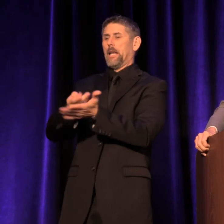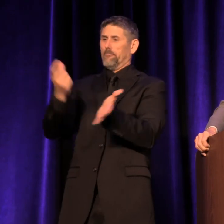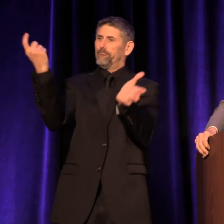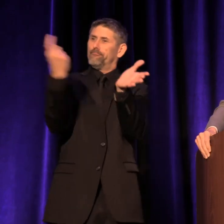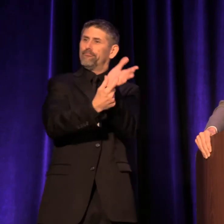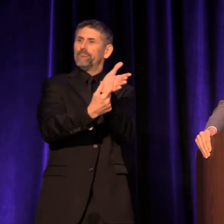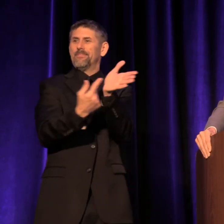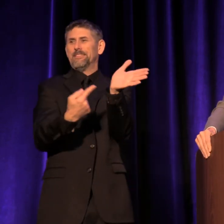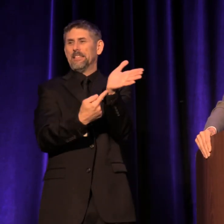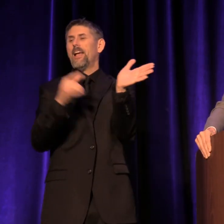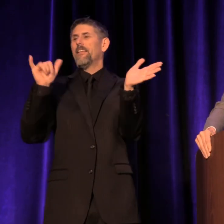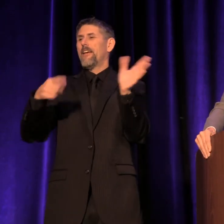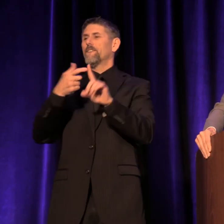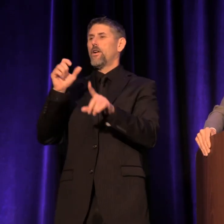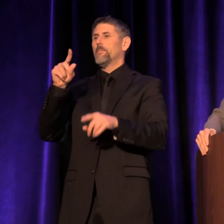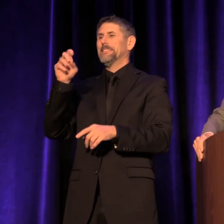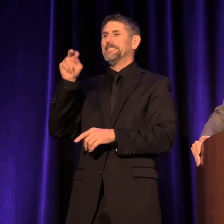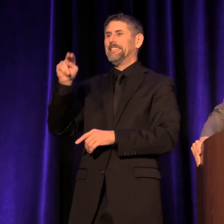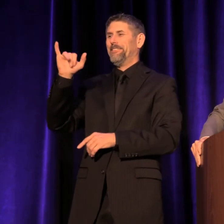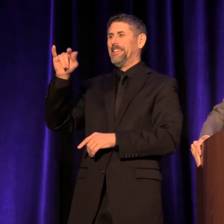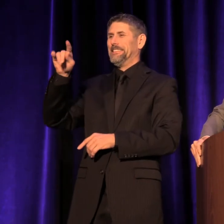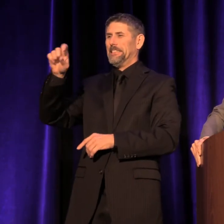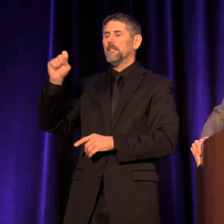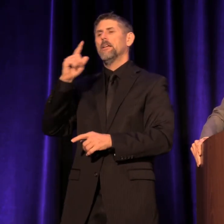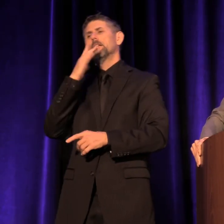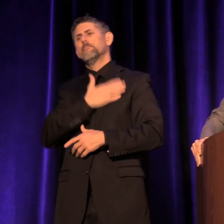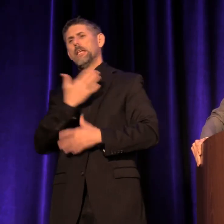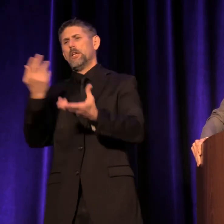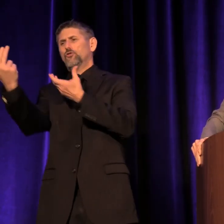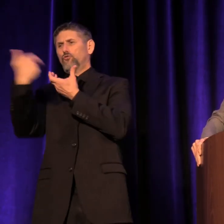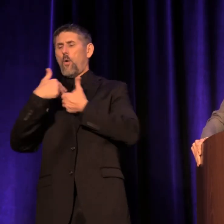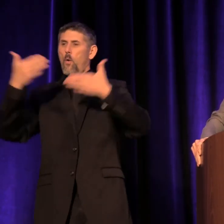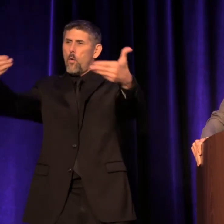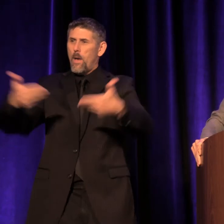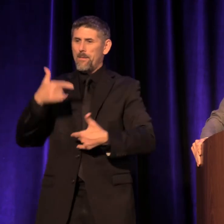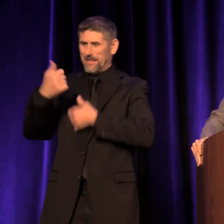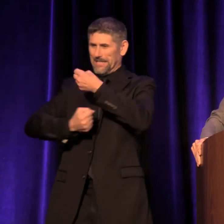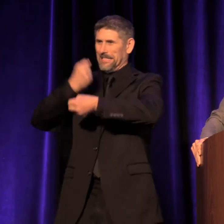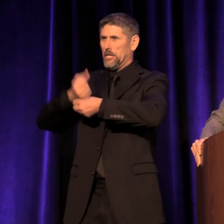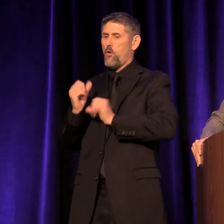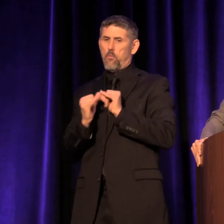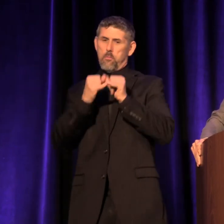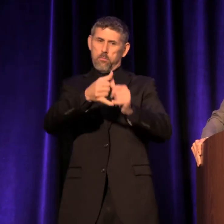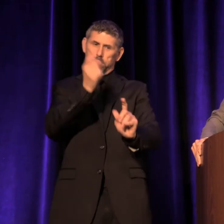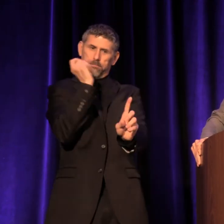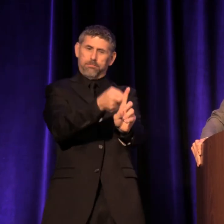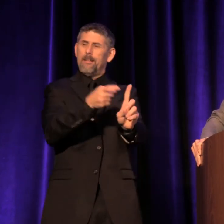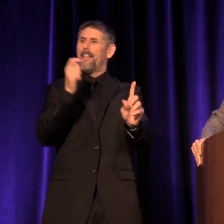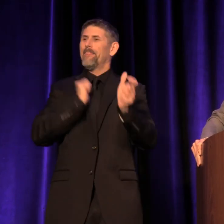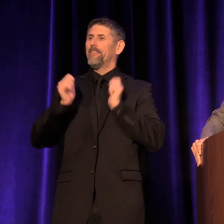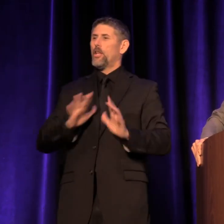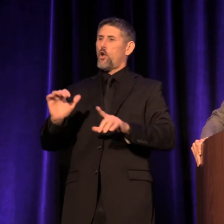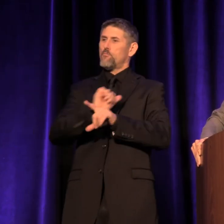That's from Stephen Deats. Please join me in welcoming this year's recipient of the Theater Practitioner Award--